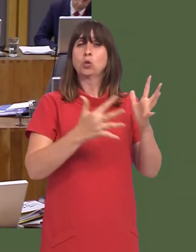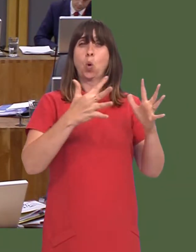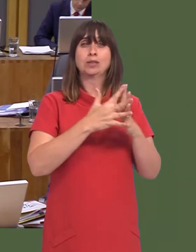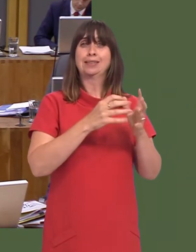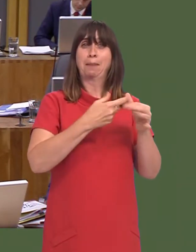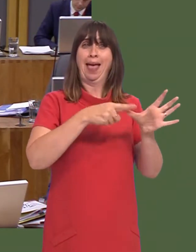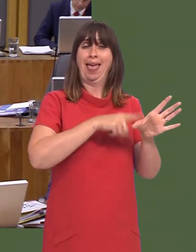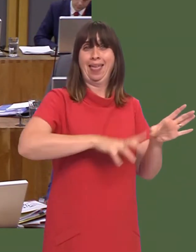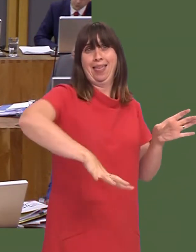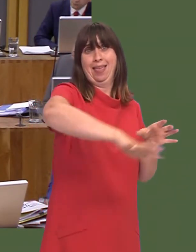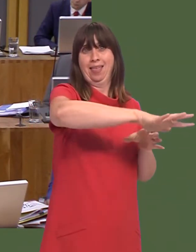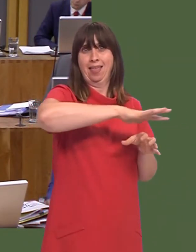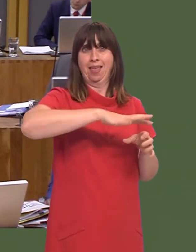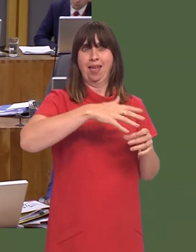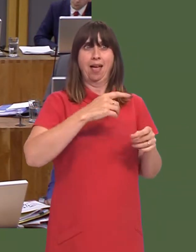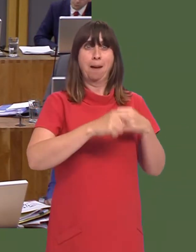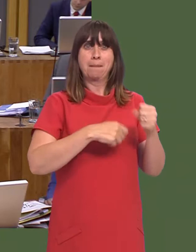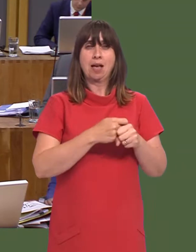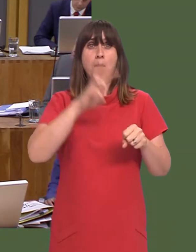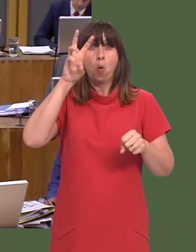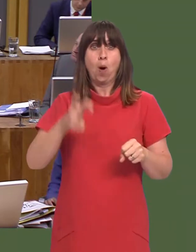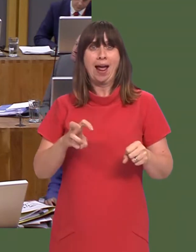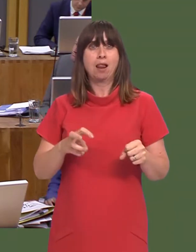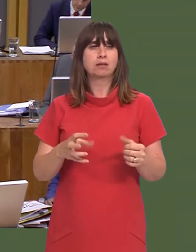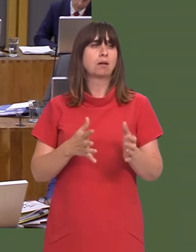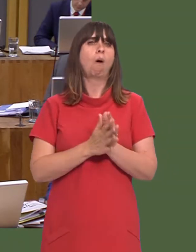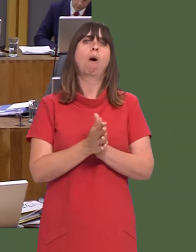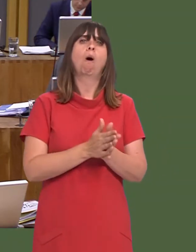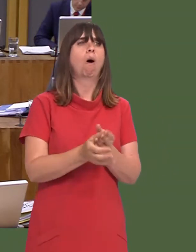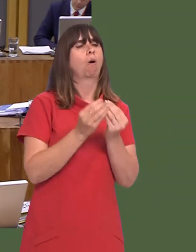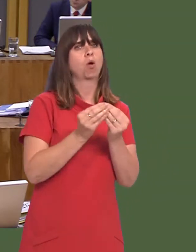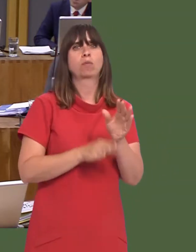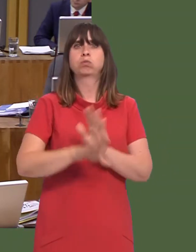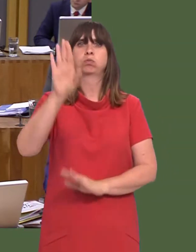Swansea bay region but also to deliver wider benefits to Wales as a whole.